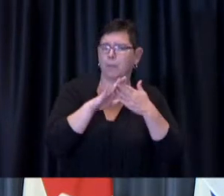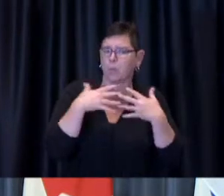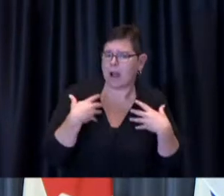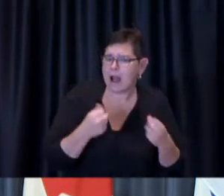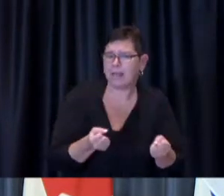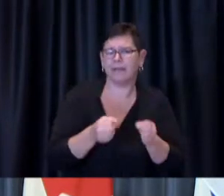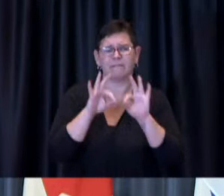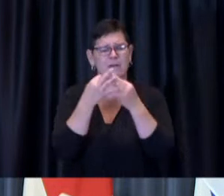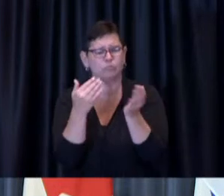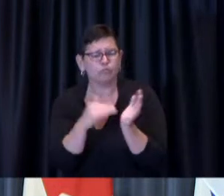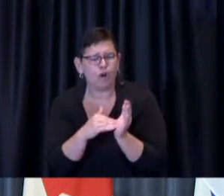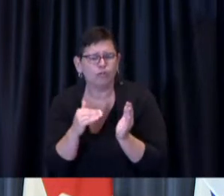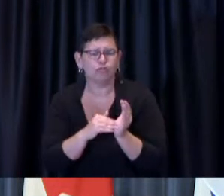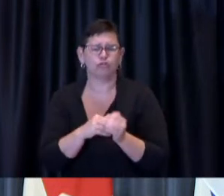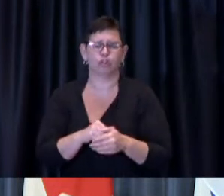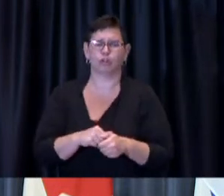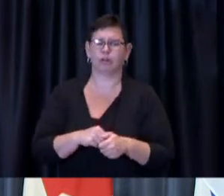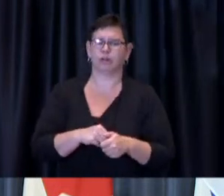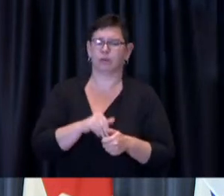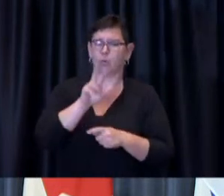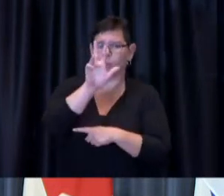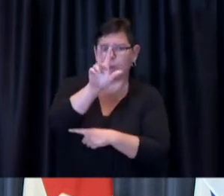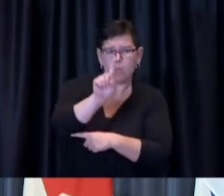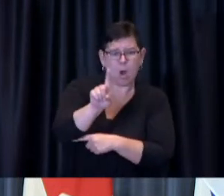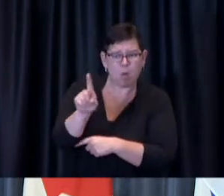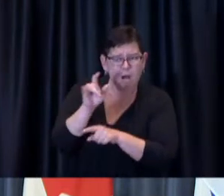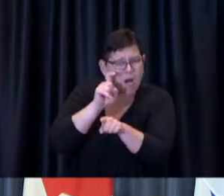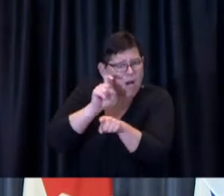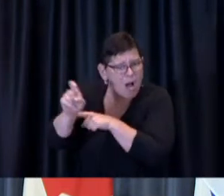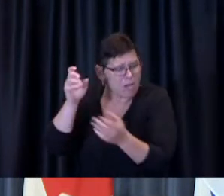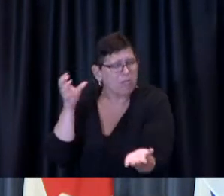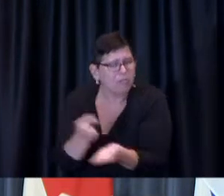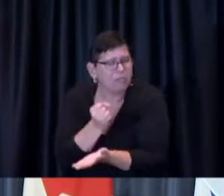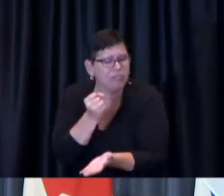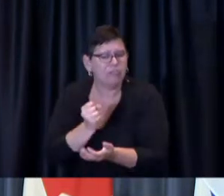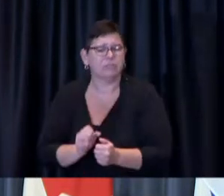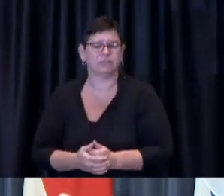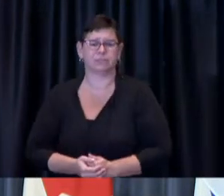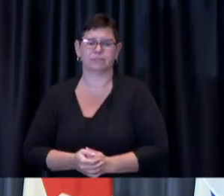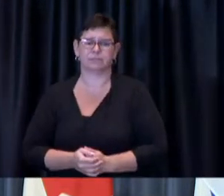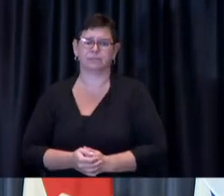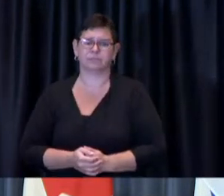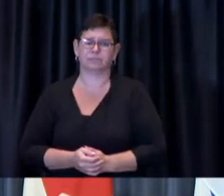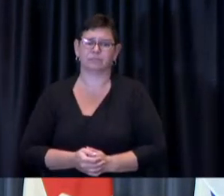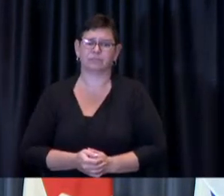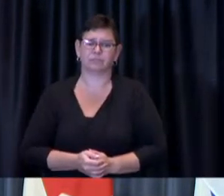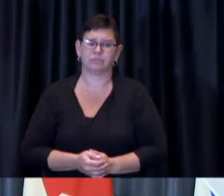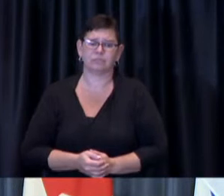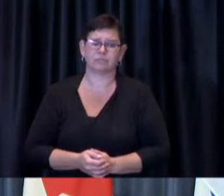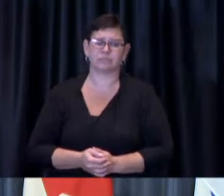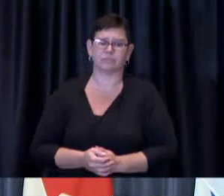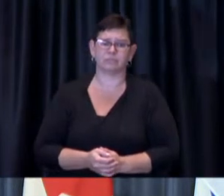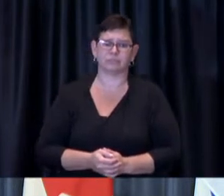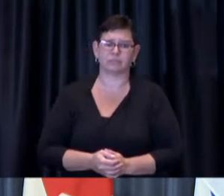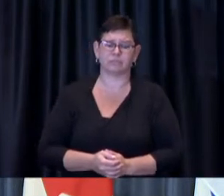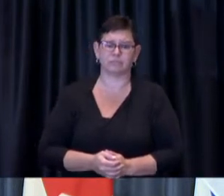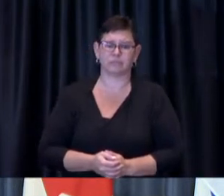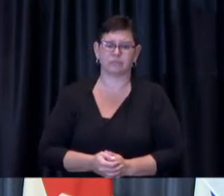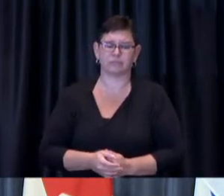you can call 311 or the Toronto Public Health hotline. It's okay if you have questions.